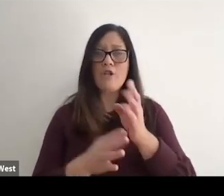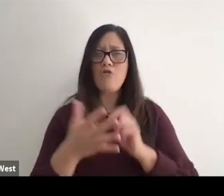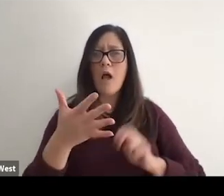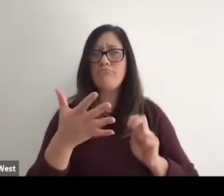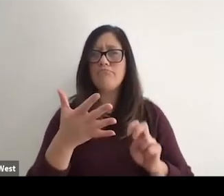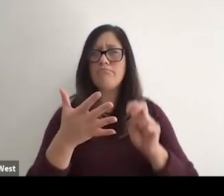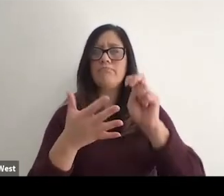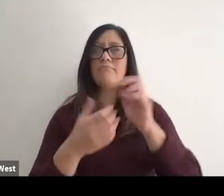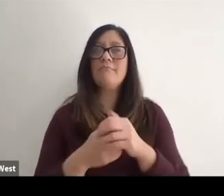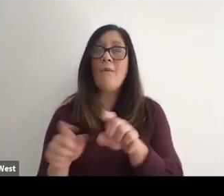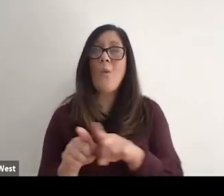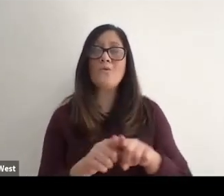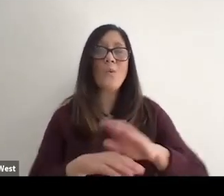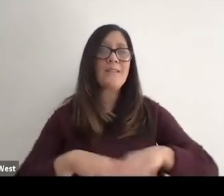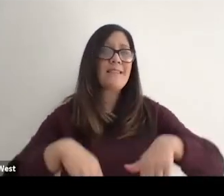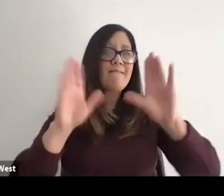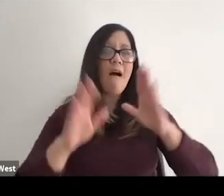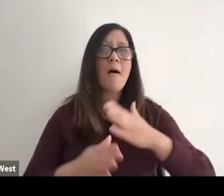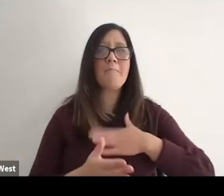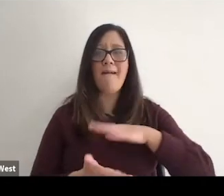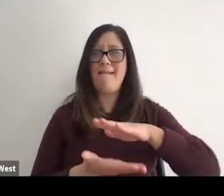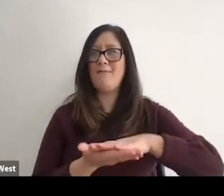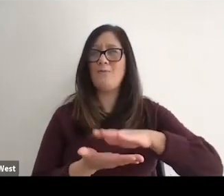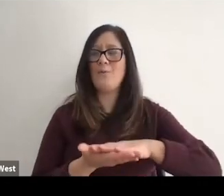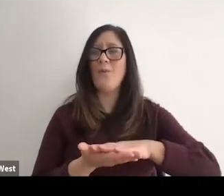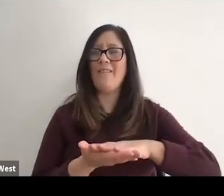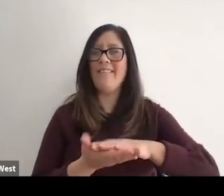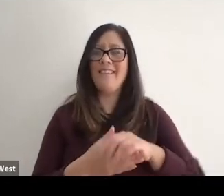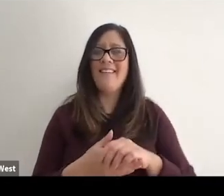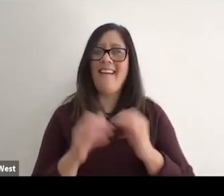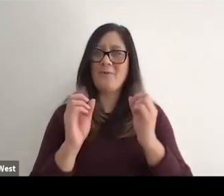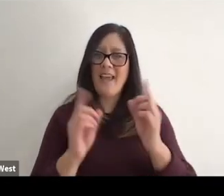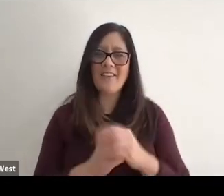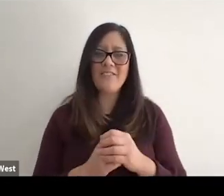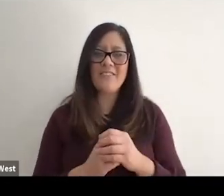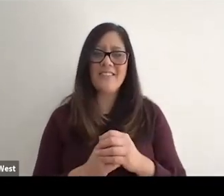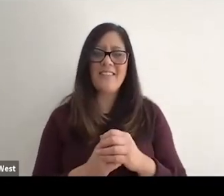I also didn't give up on my academic career. And I was initially an undergrad at the